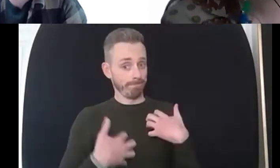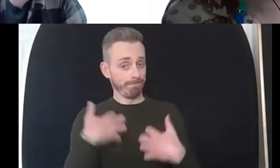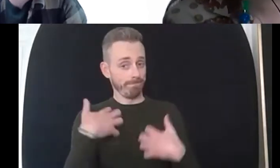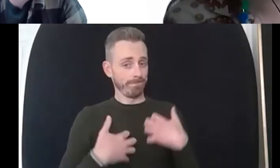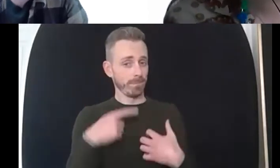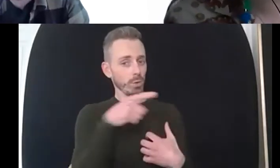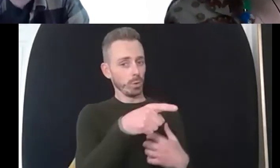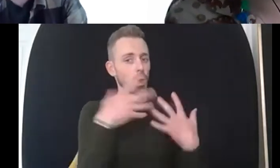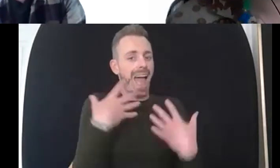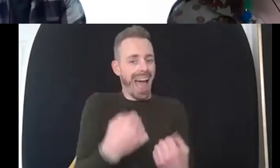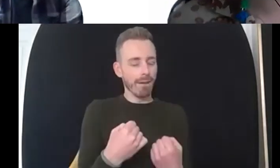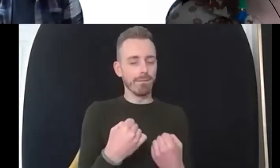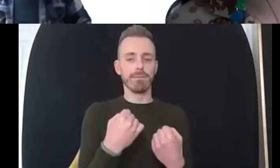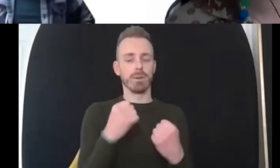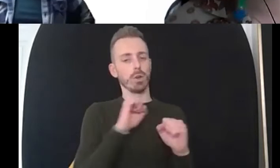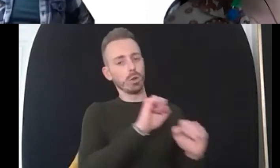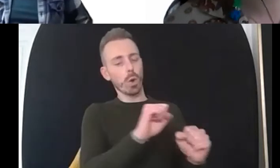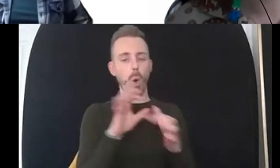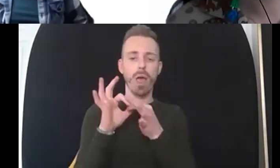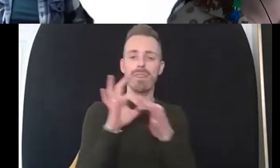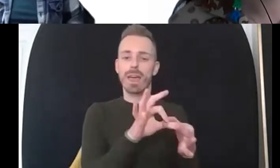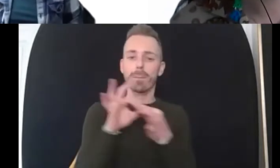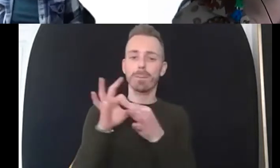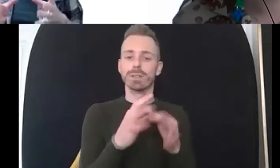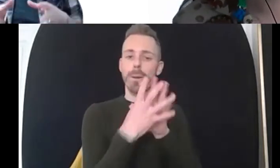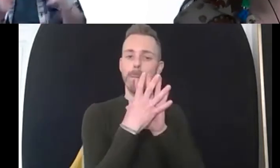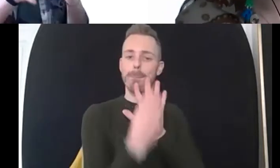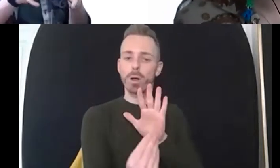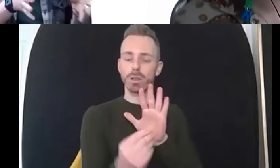different therapeutic models that you've picked up along the way yeah so it's back to the idea